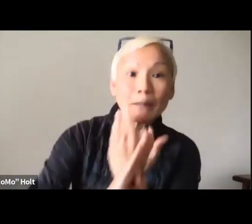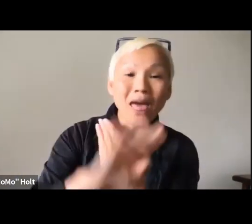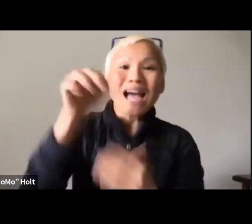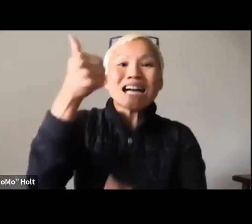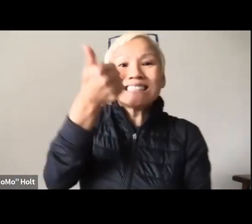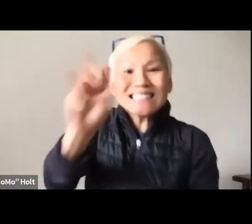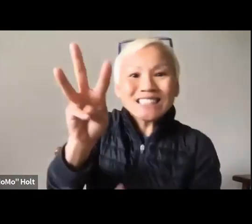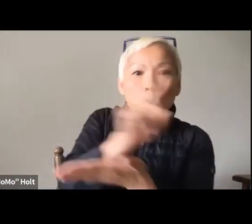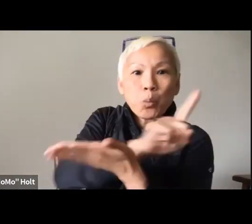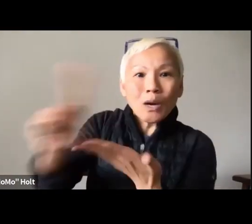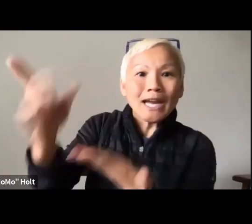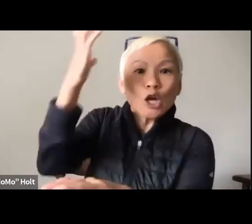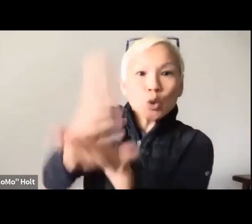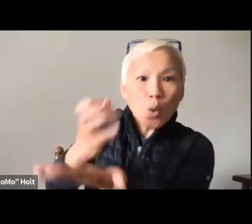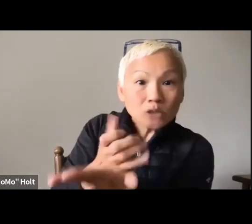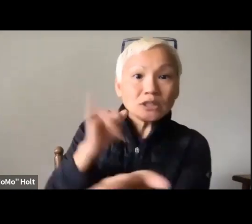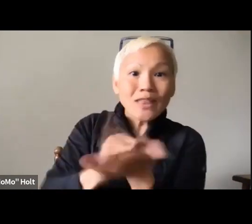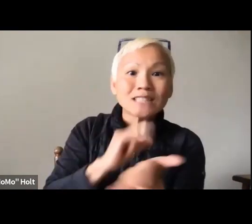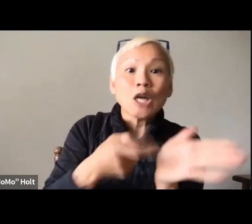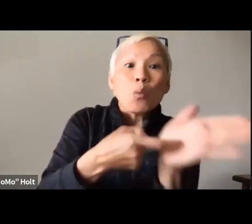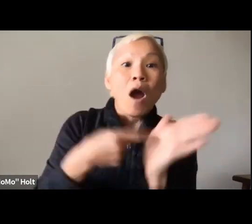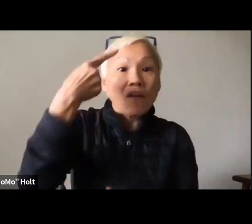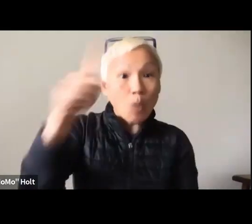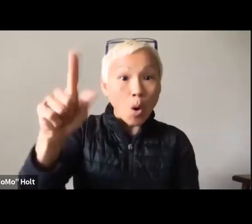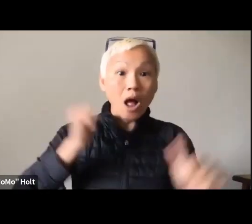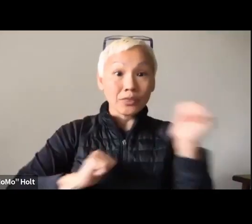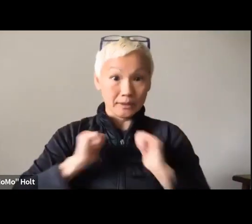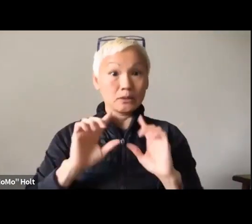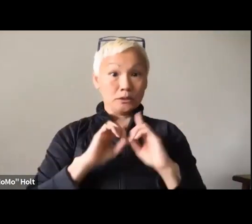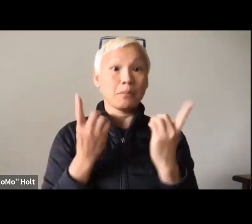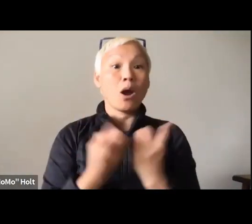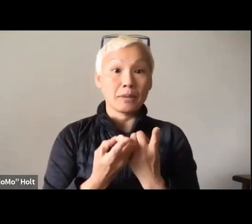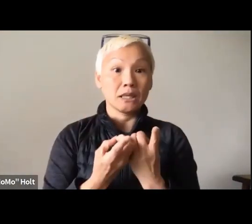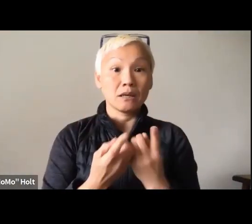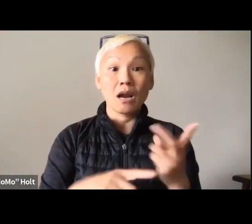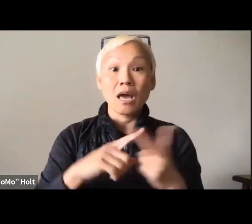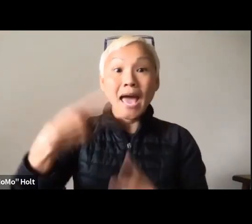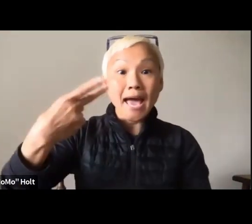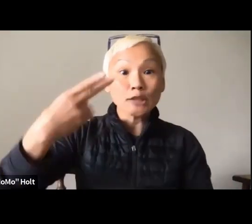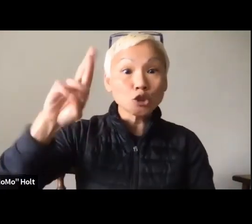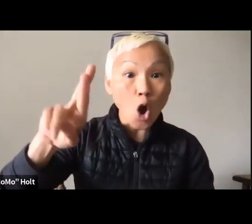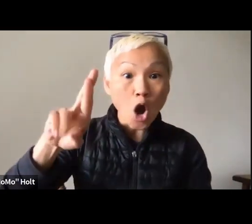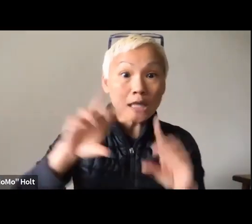I really, really encourage to develop a 16-week curriculum that is specifically